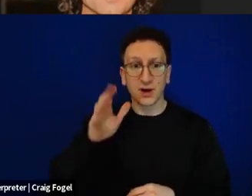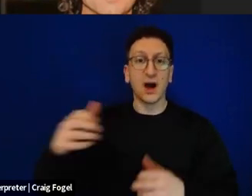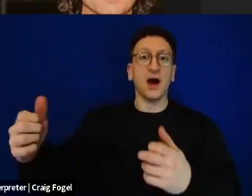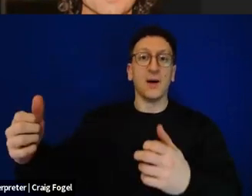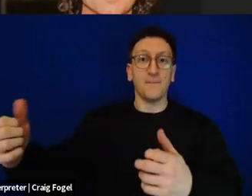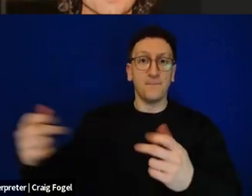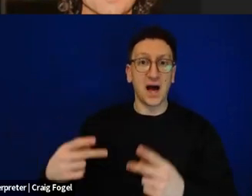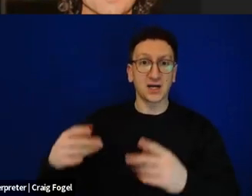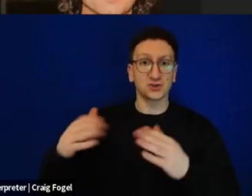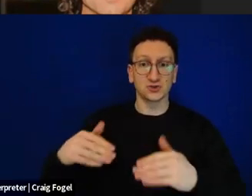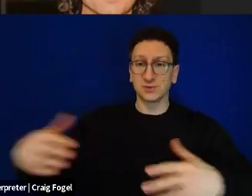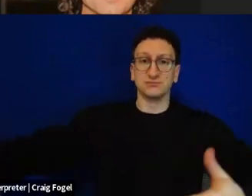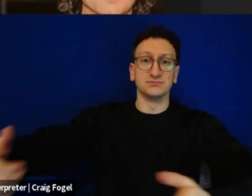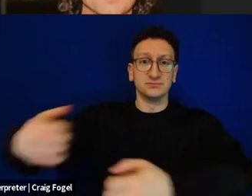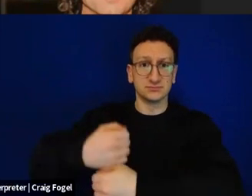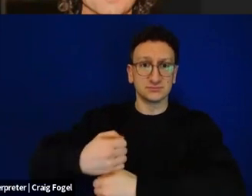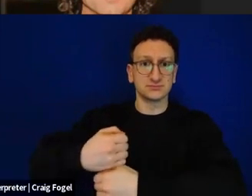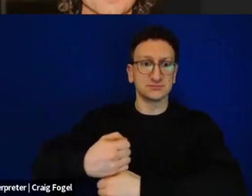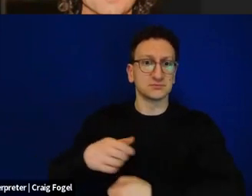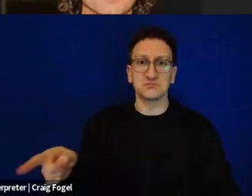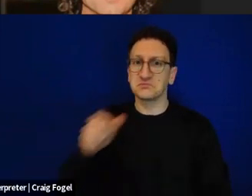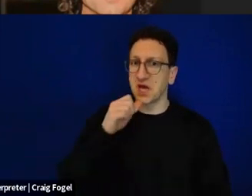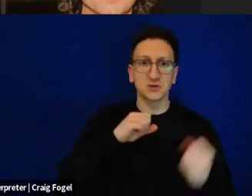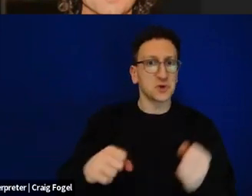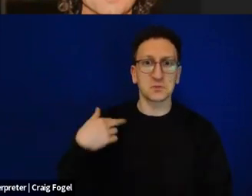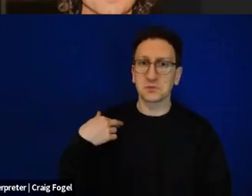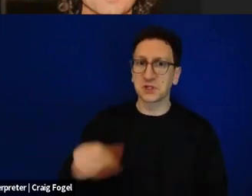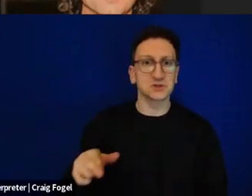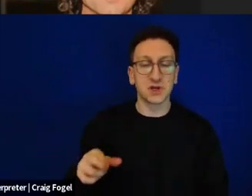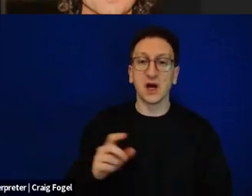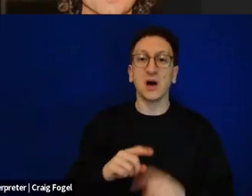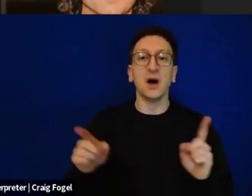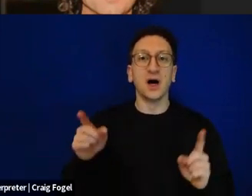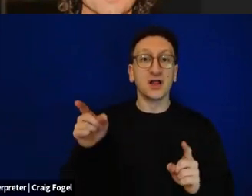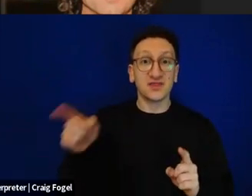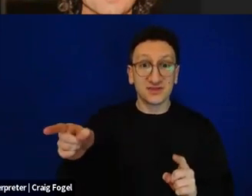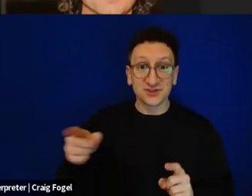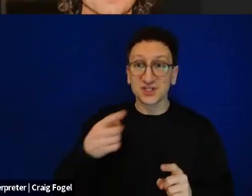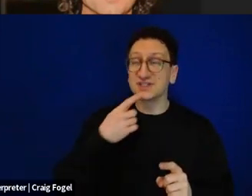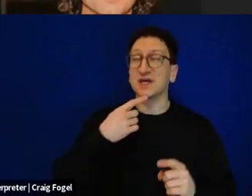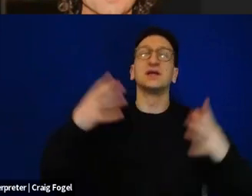And here a secular kibbutznik put down the phone and said, Yesh Elohim, there is a God.